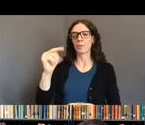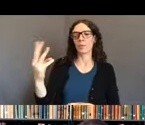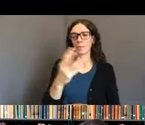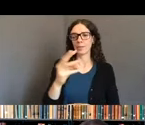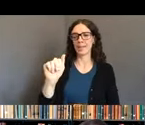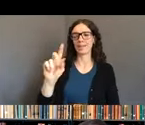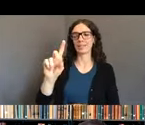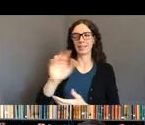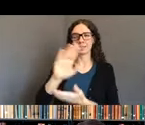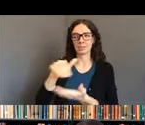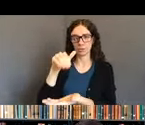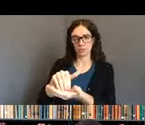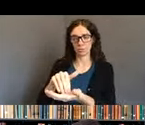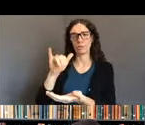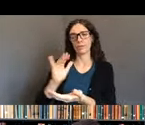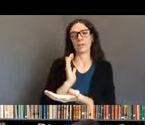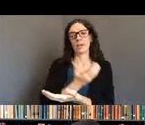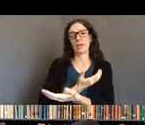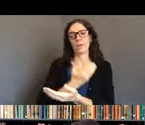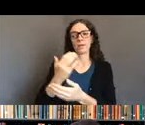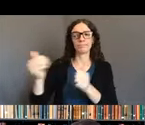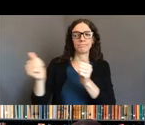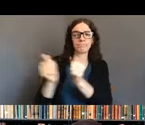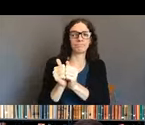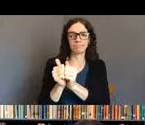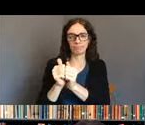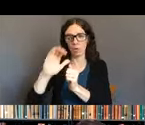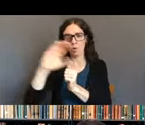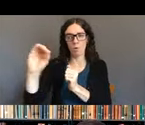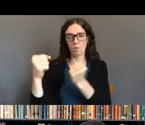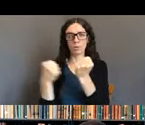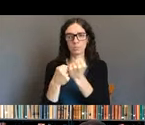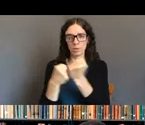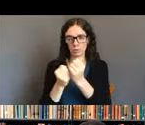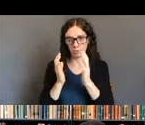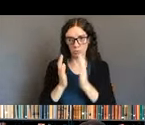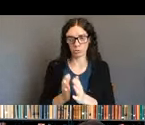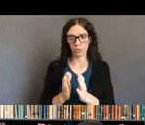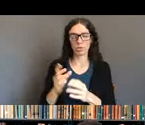They've, certainly had some wonderful presenters that have taken part